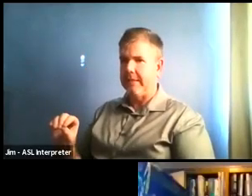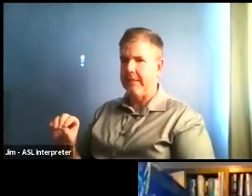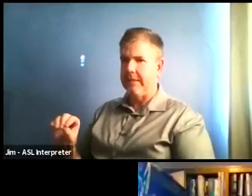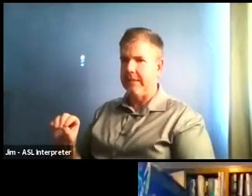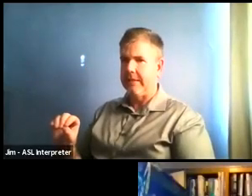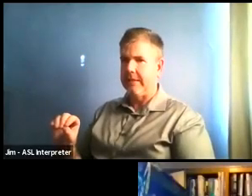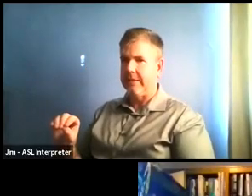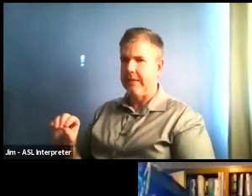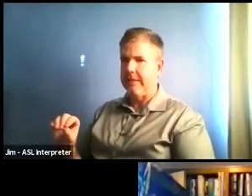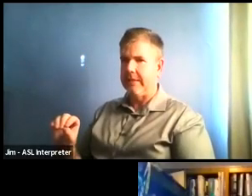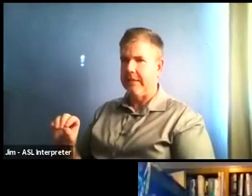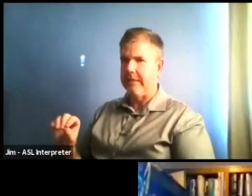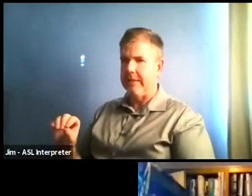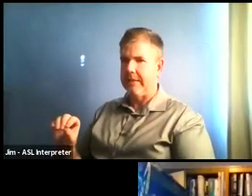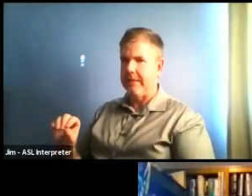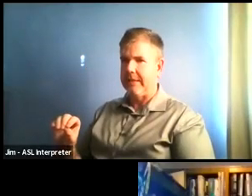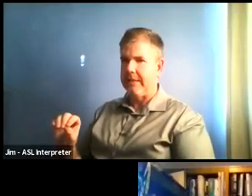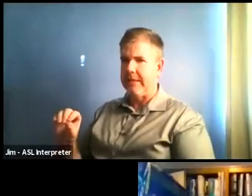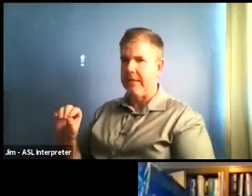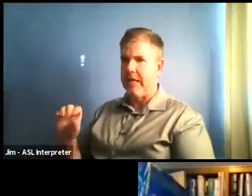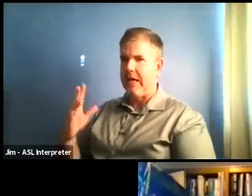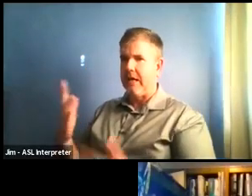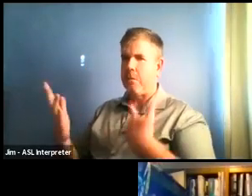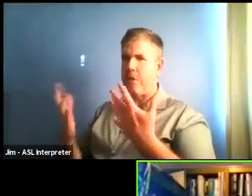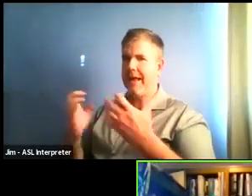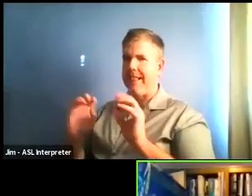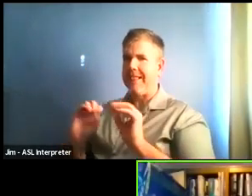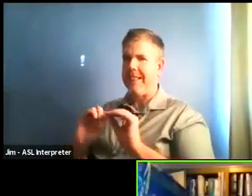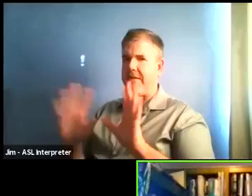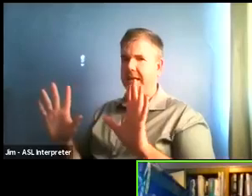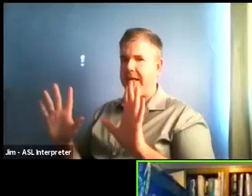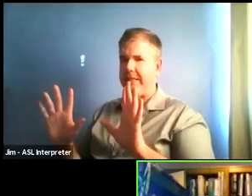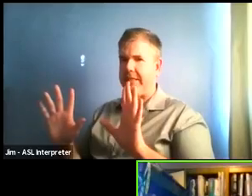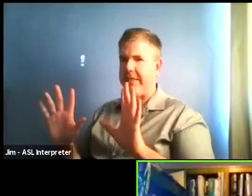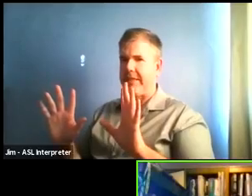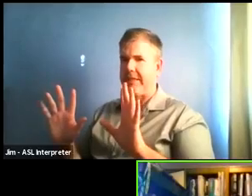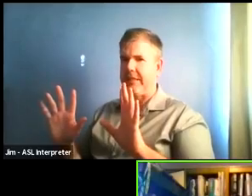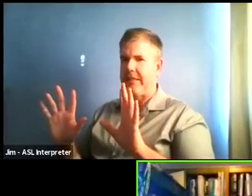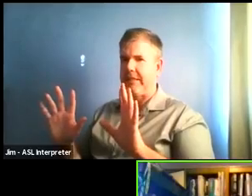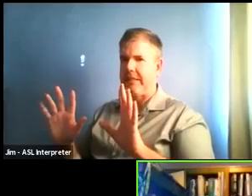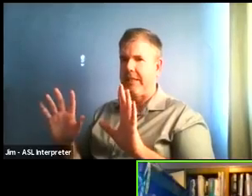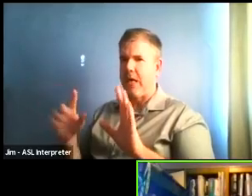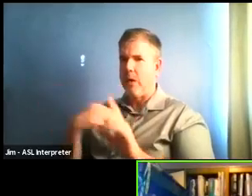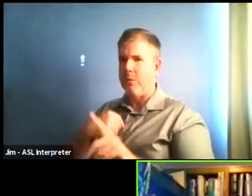But let me just clarify that we're doing a lot of testing so we get a